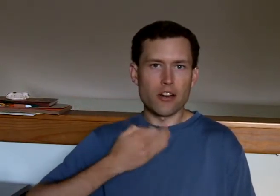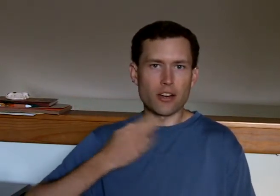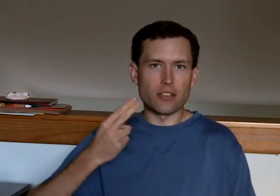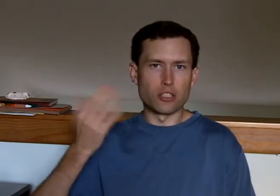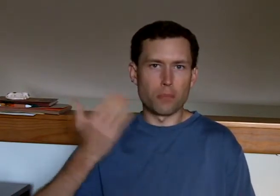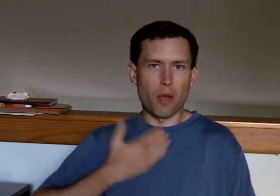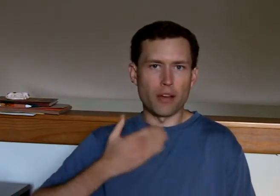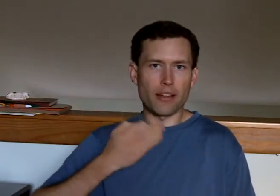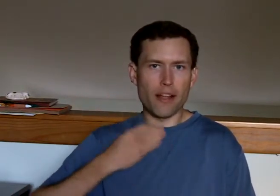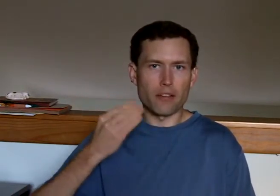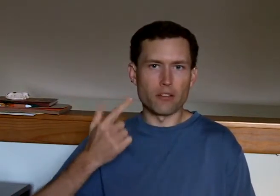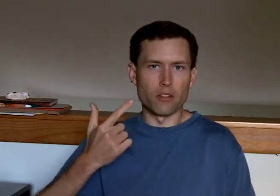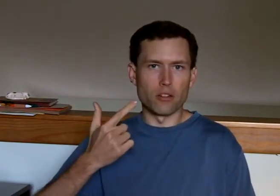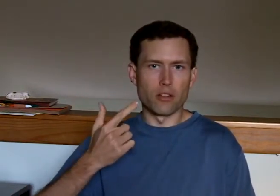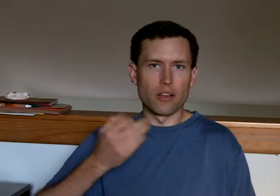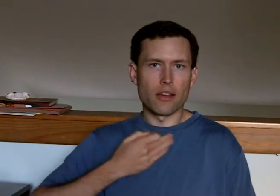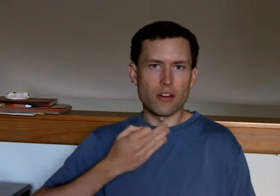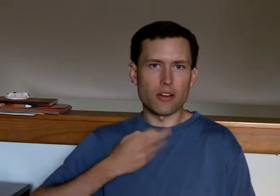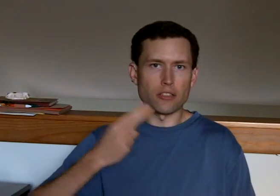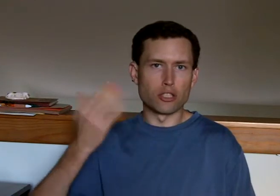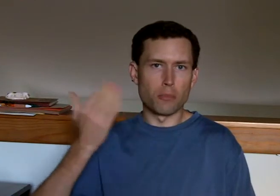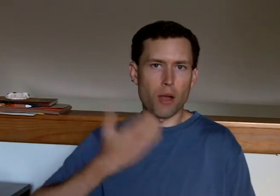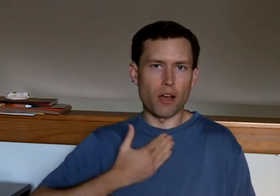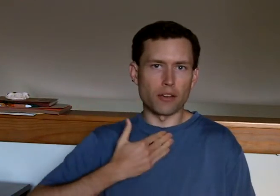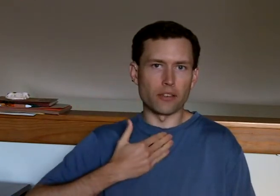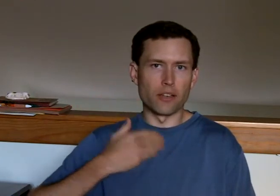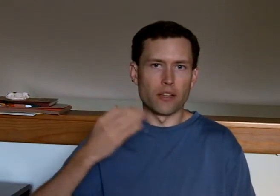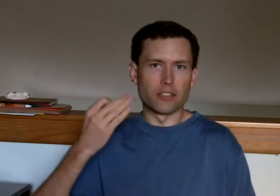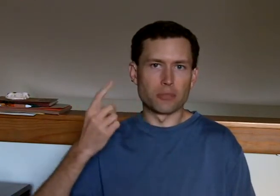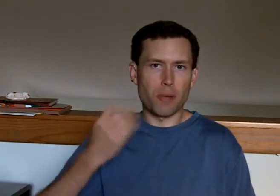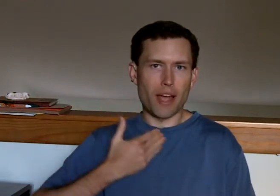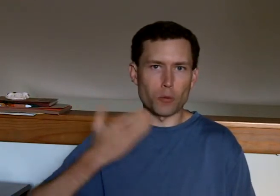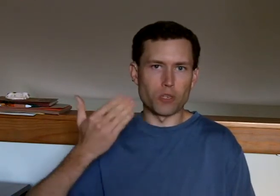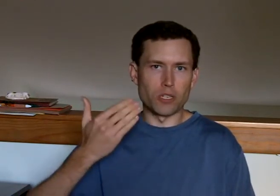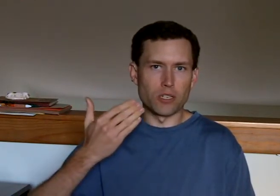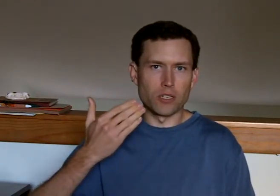Here is my handle, here is my spout,